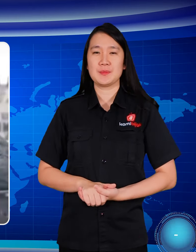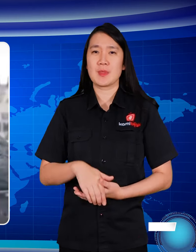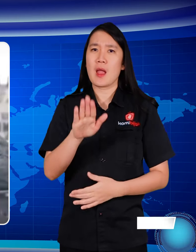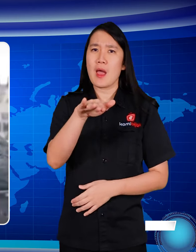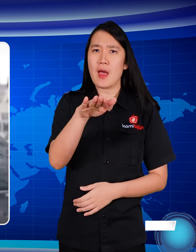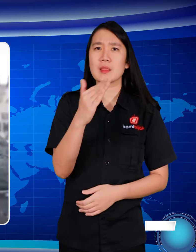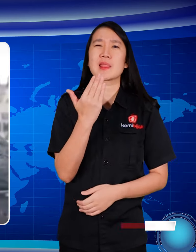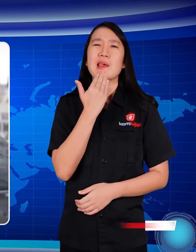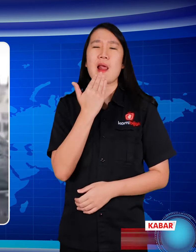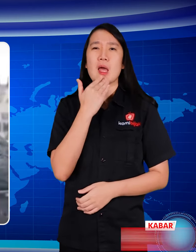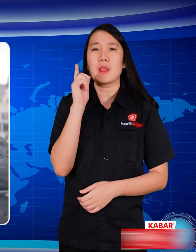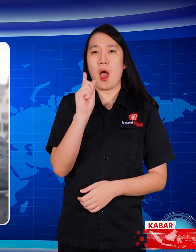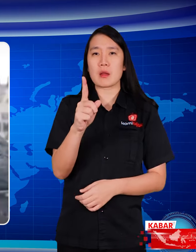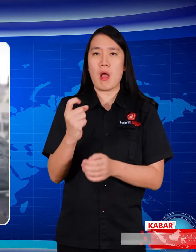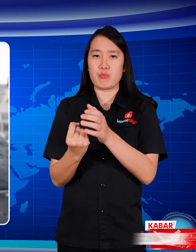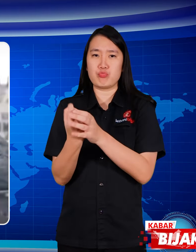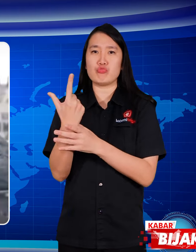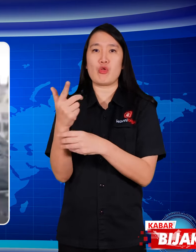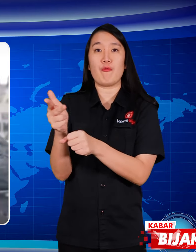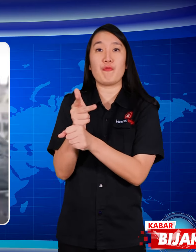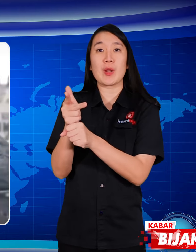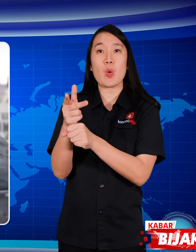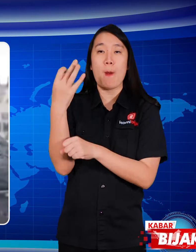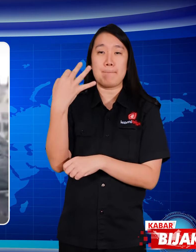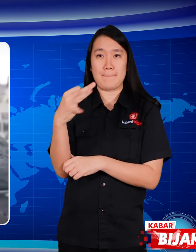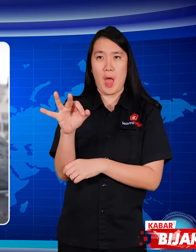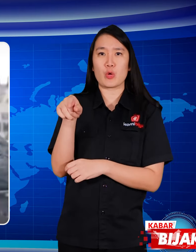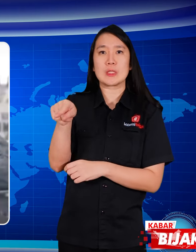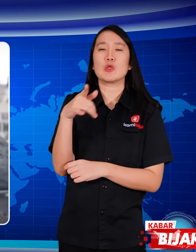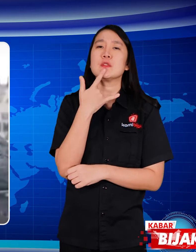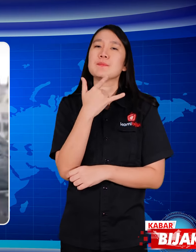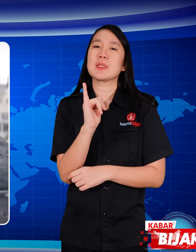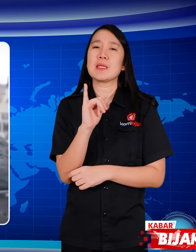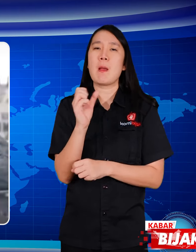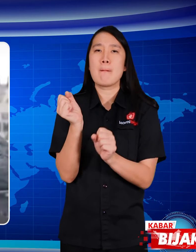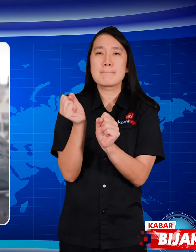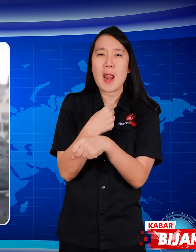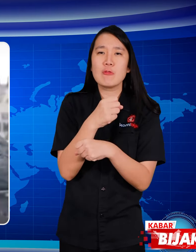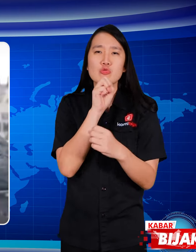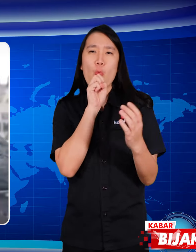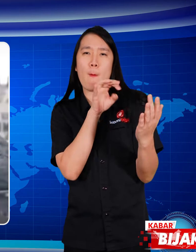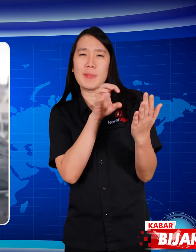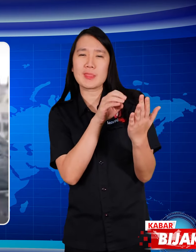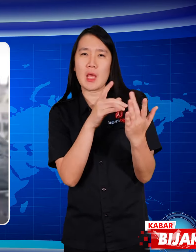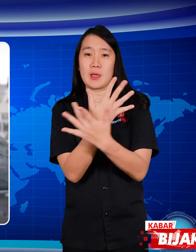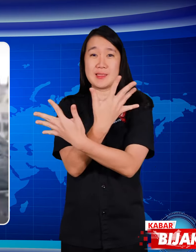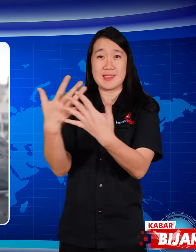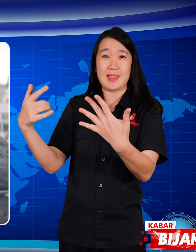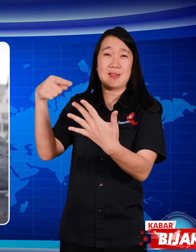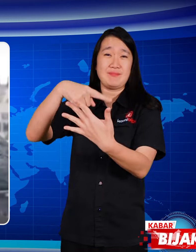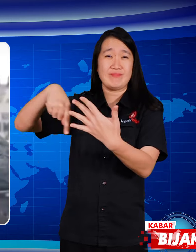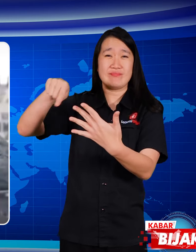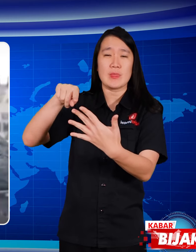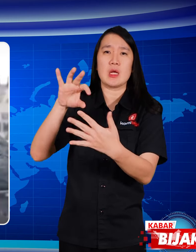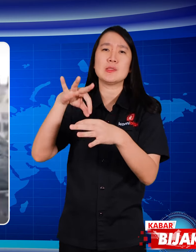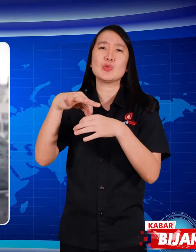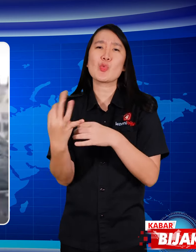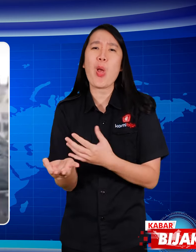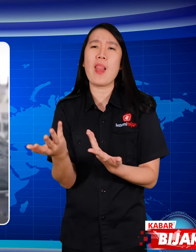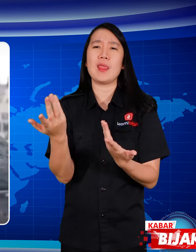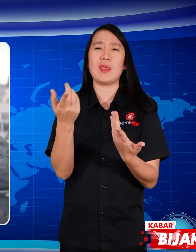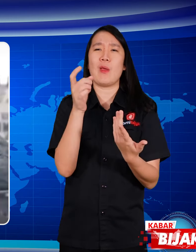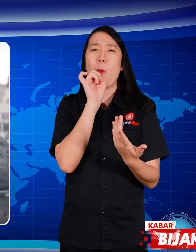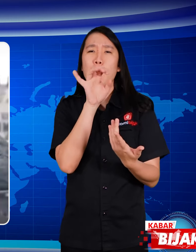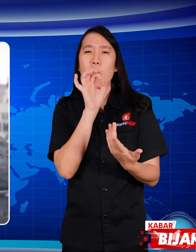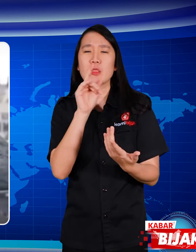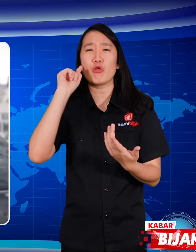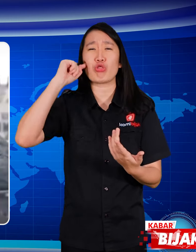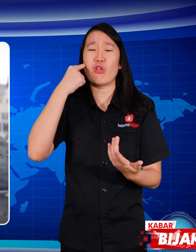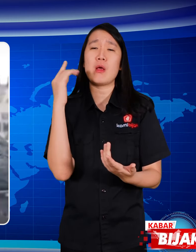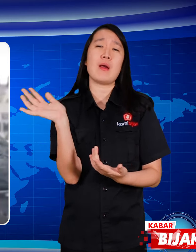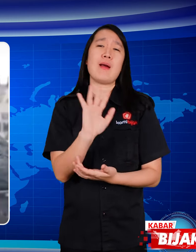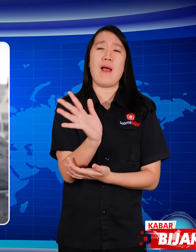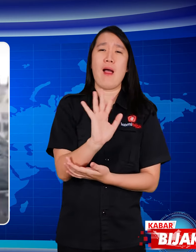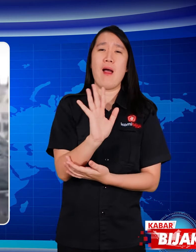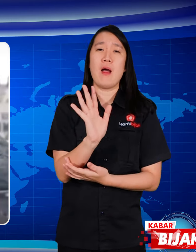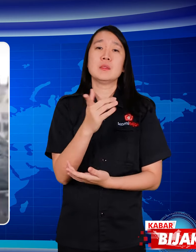It turns out that a new video has appeared in reply netizen comments, except for Deaf's comments, no,